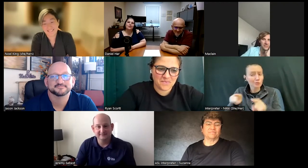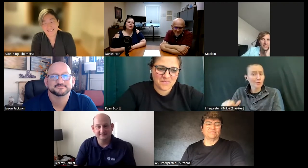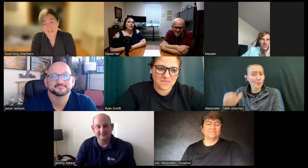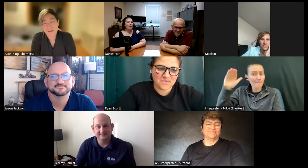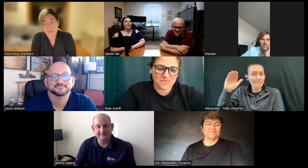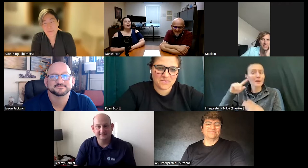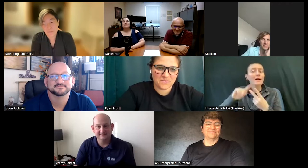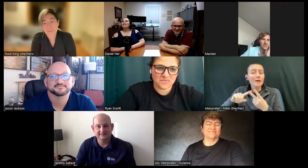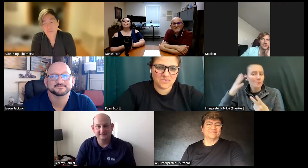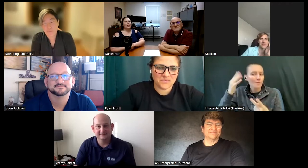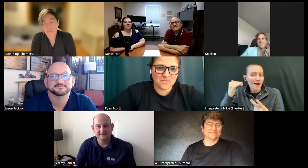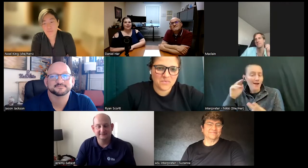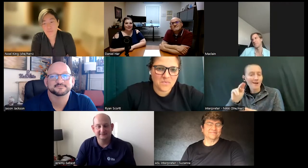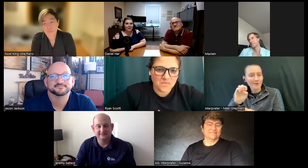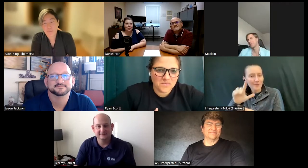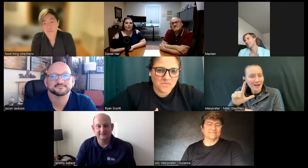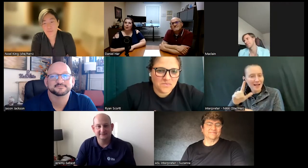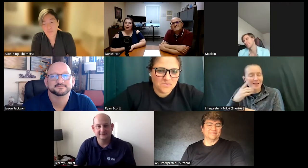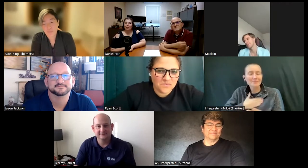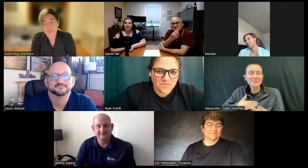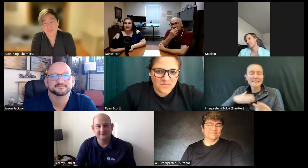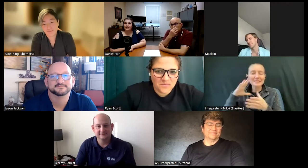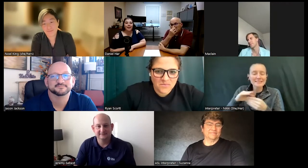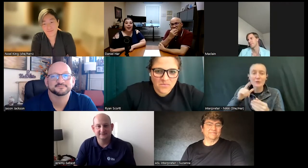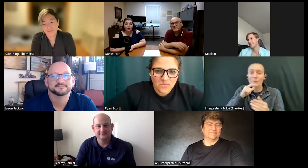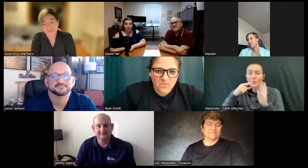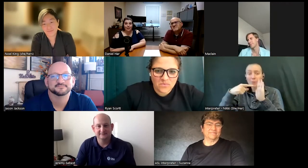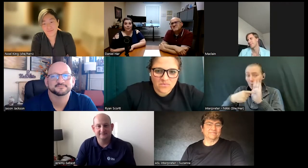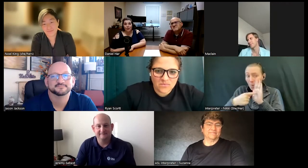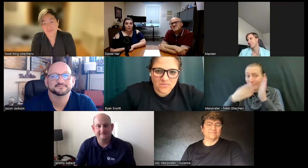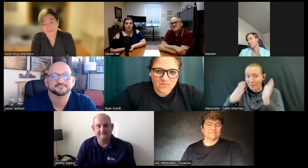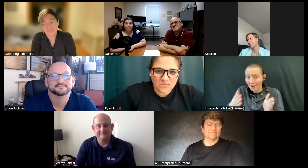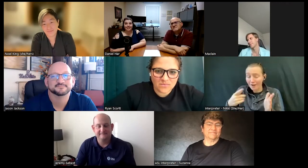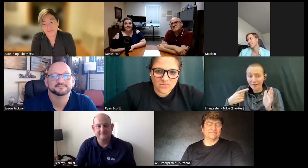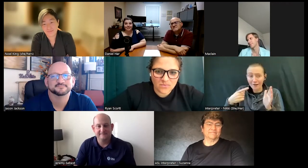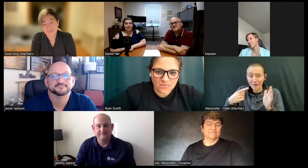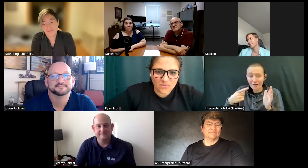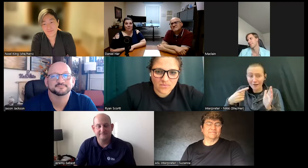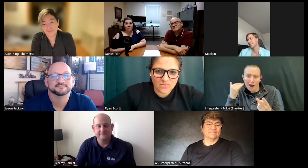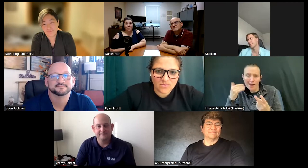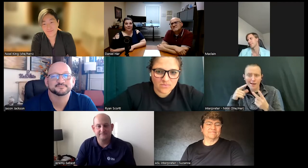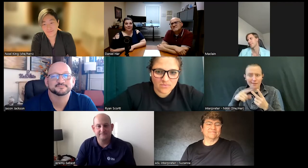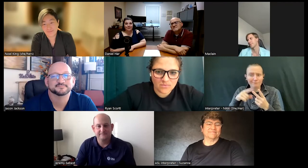so Noel please share with us who your role model it was and why they were your role model